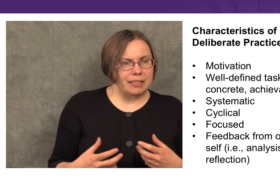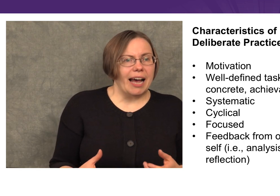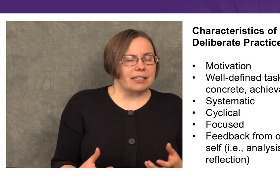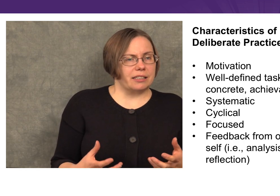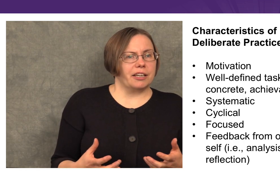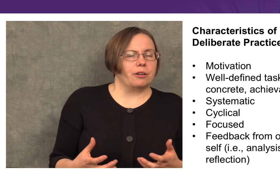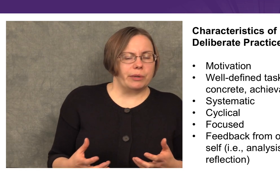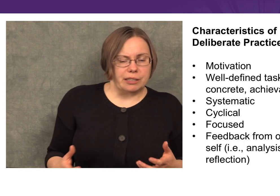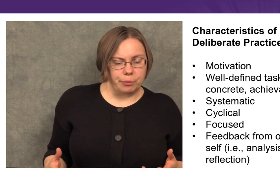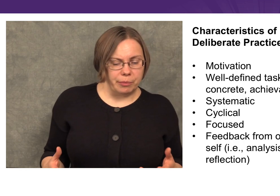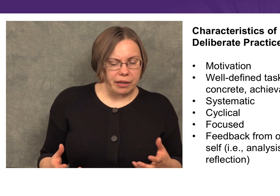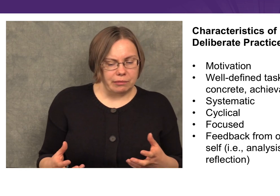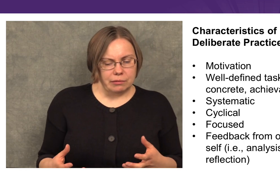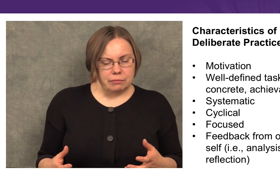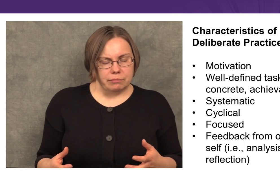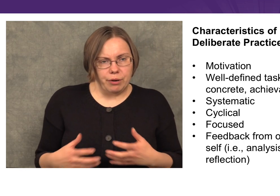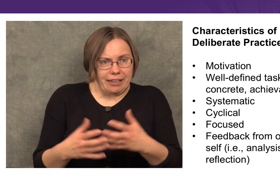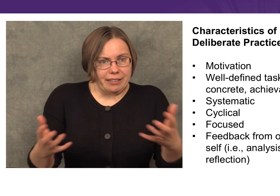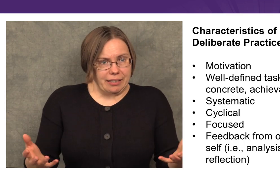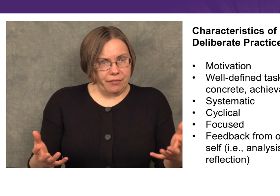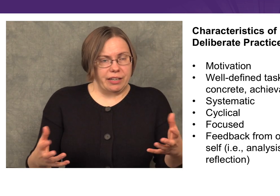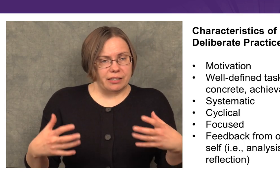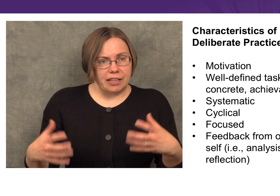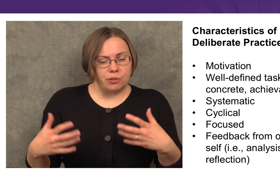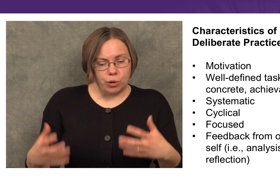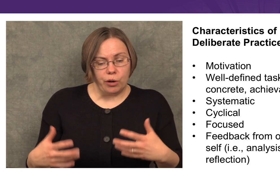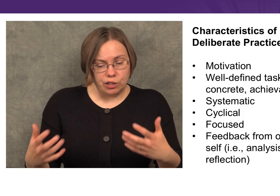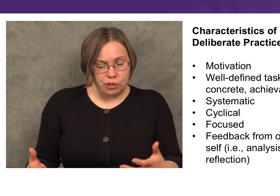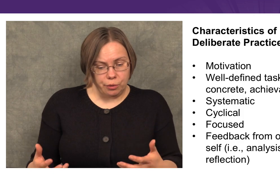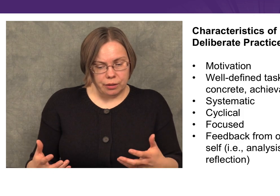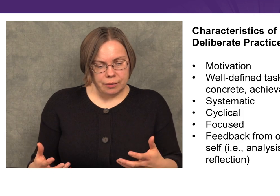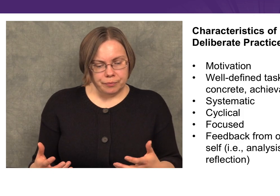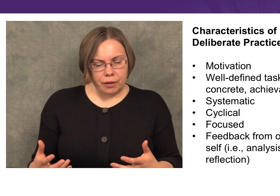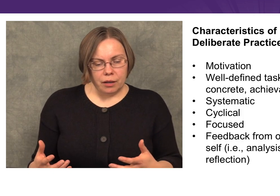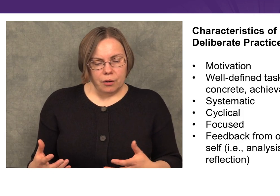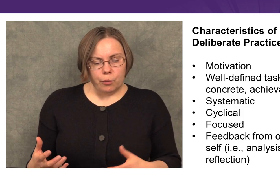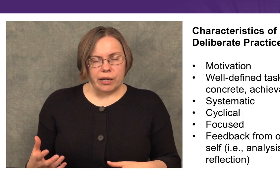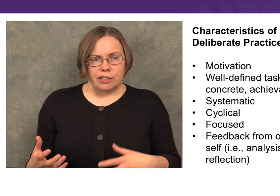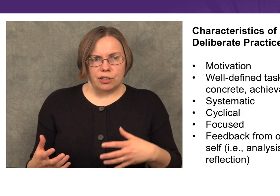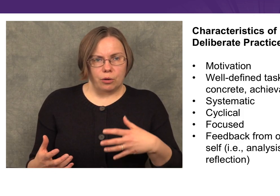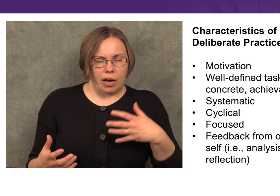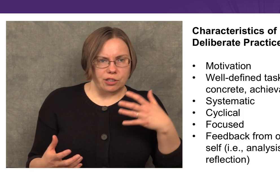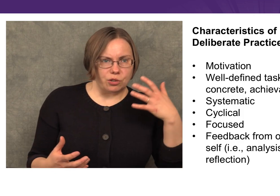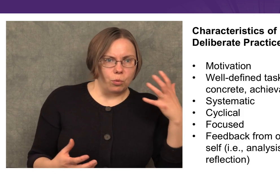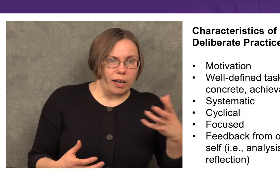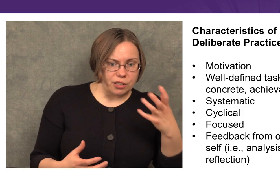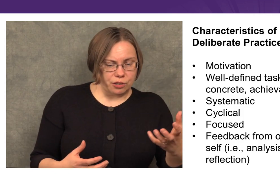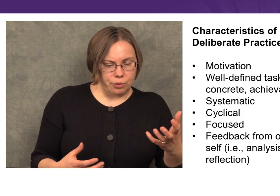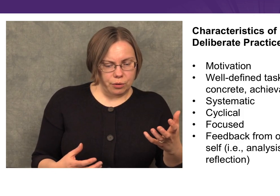By tasks here we simply mean practice activities— things we’re going to do. We need to know not just what to do,